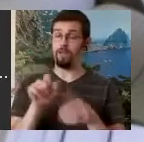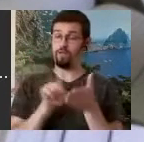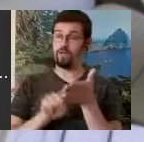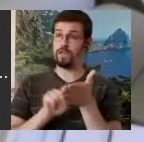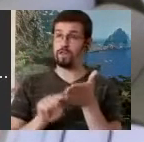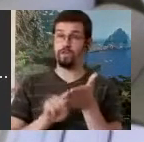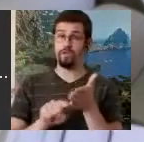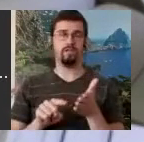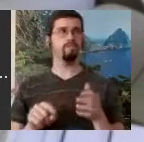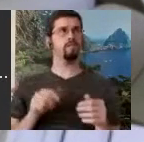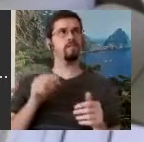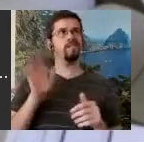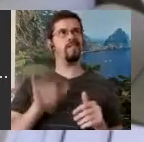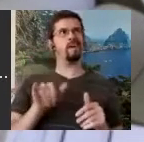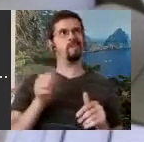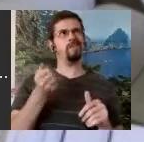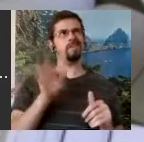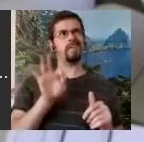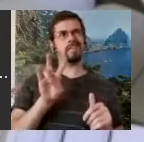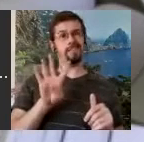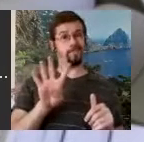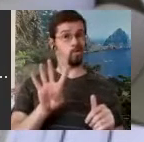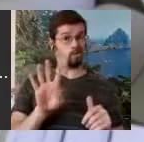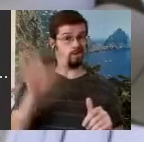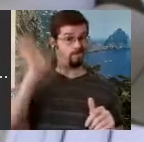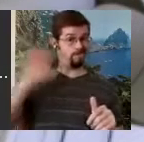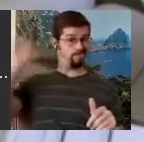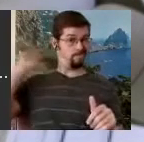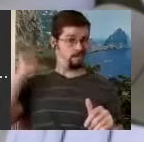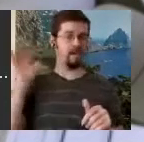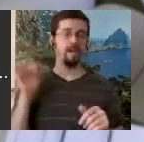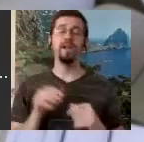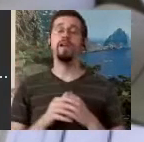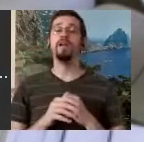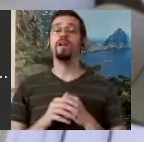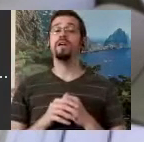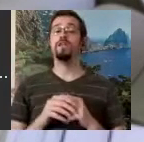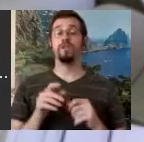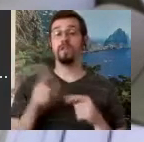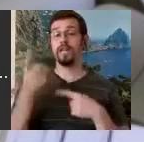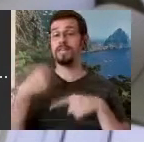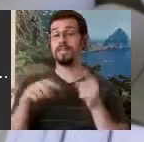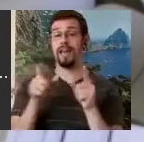This is 1974 we're talking about and sign language research was pretty new at